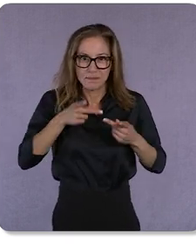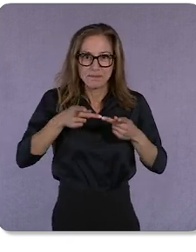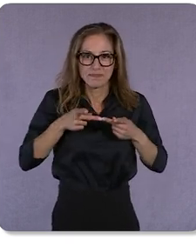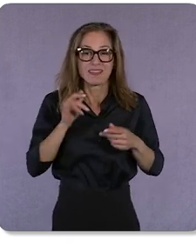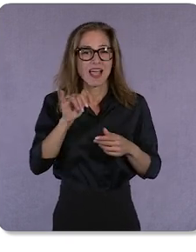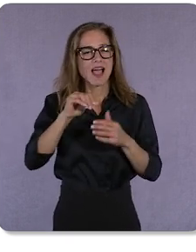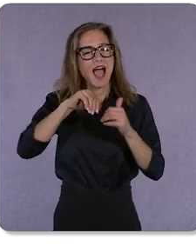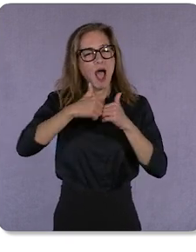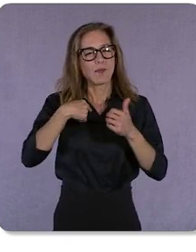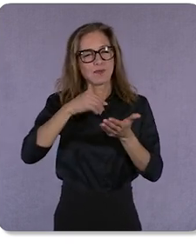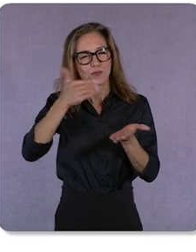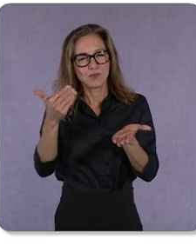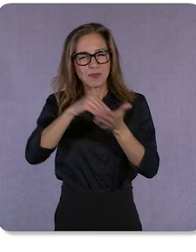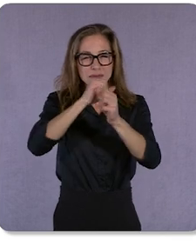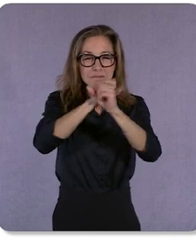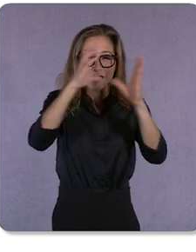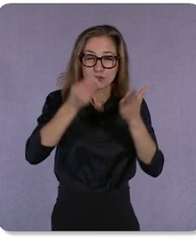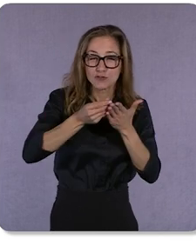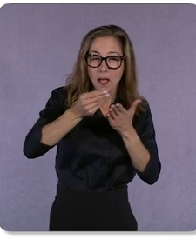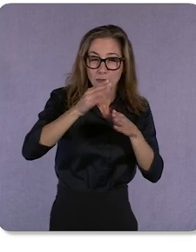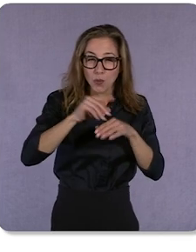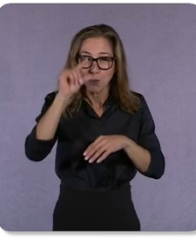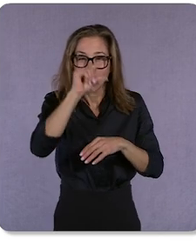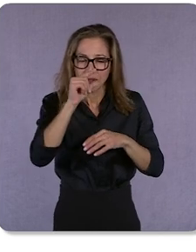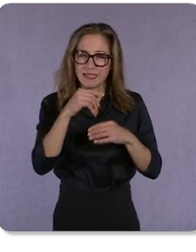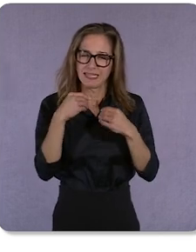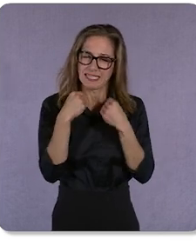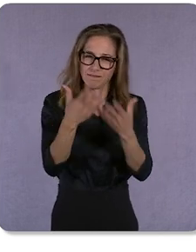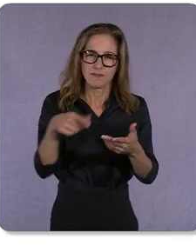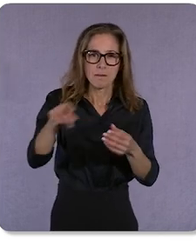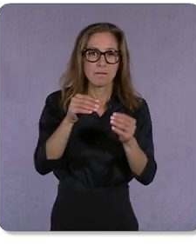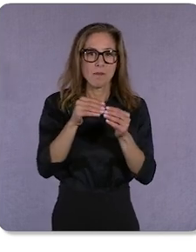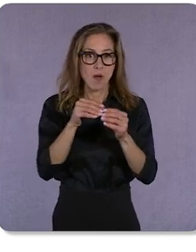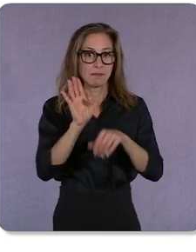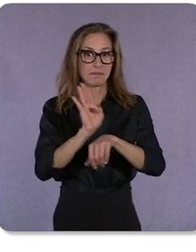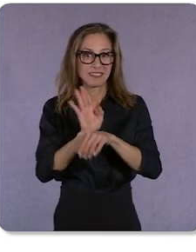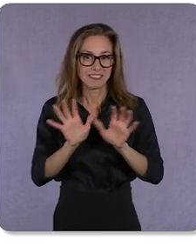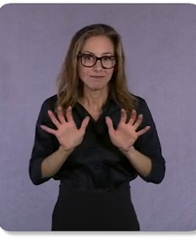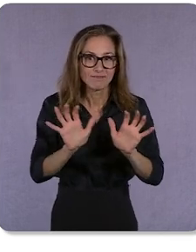drive more demand for your business. As we’ve been working towards making